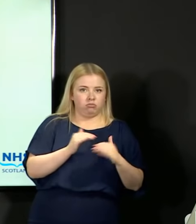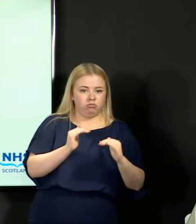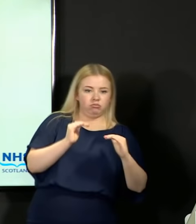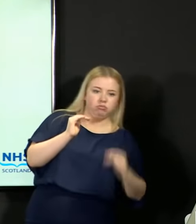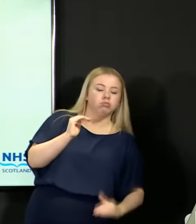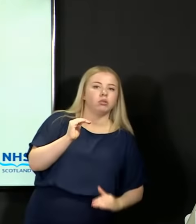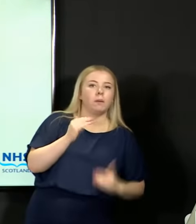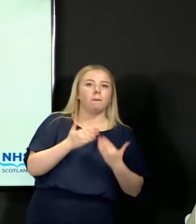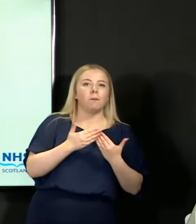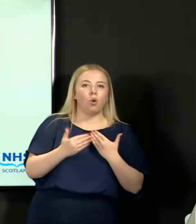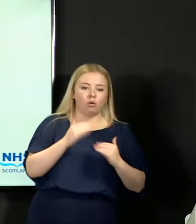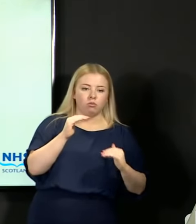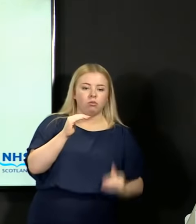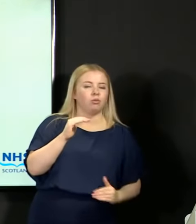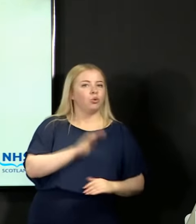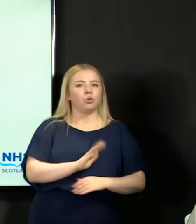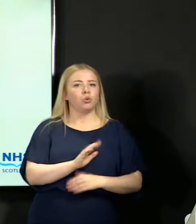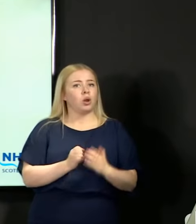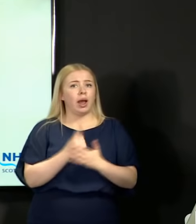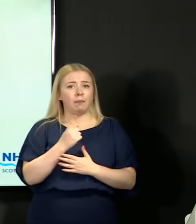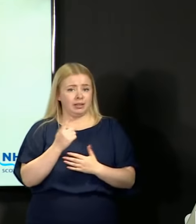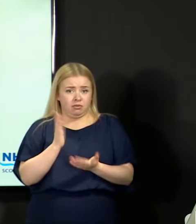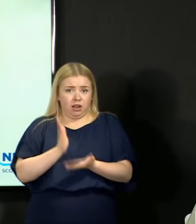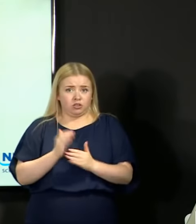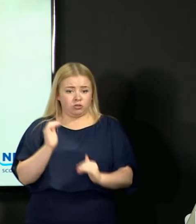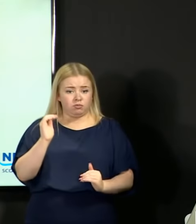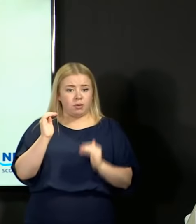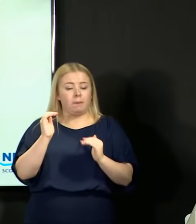We are painfully aware that we have an attainment gap in Scottish education.